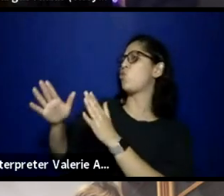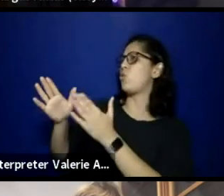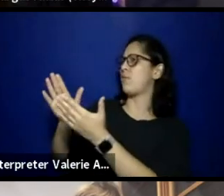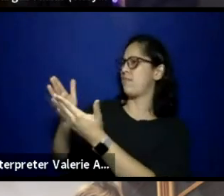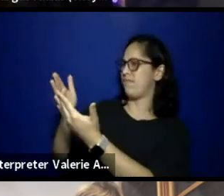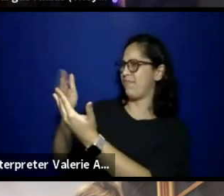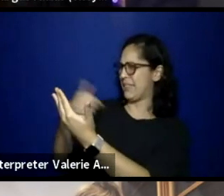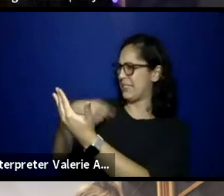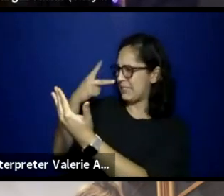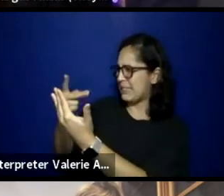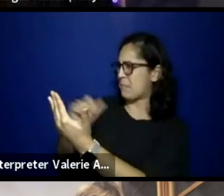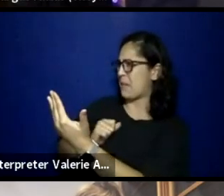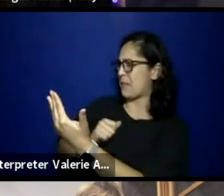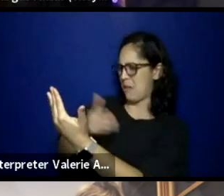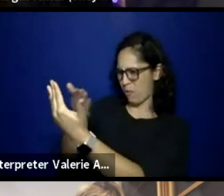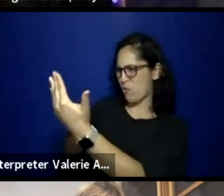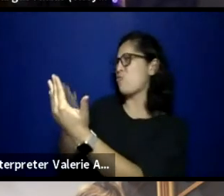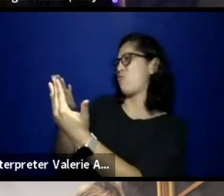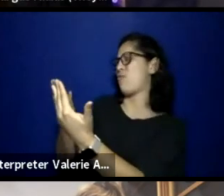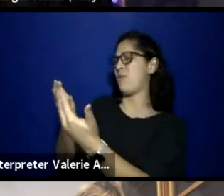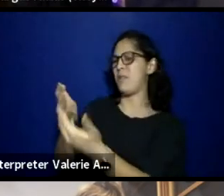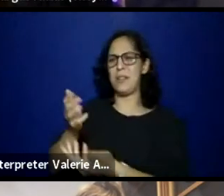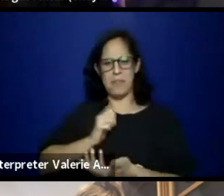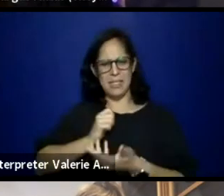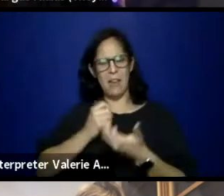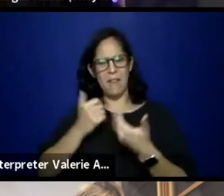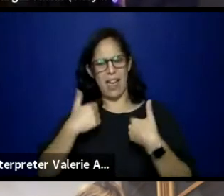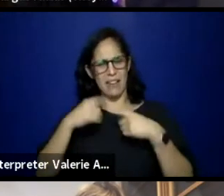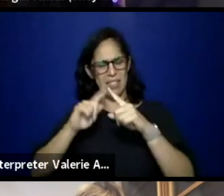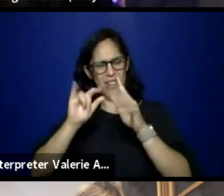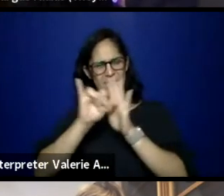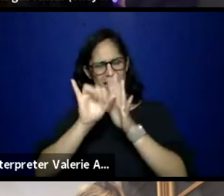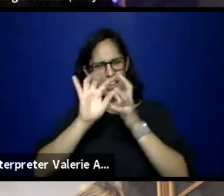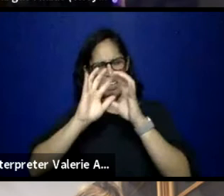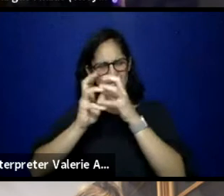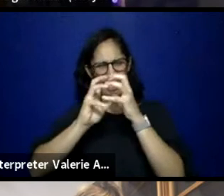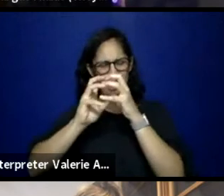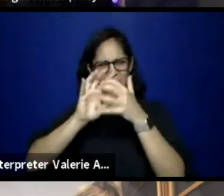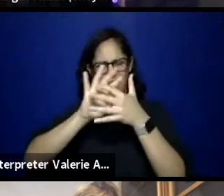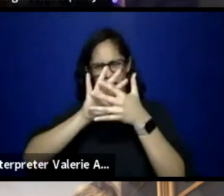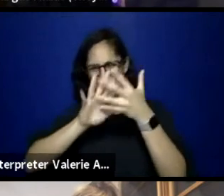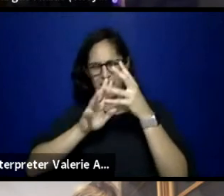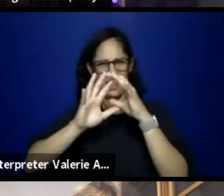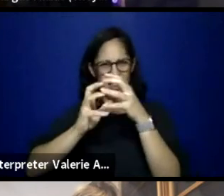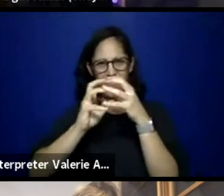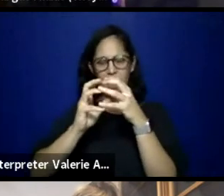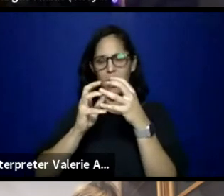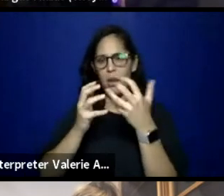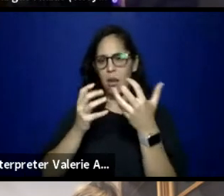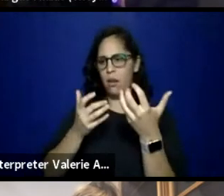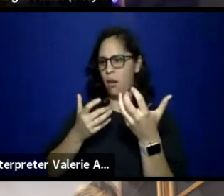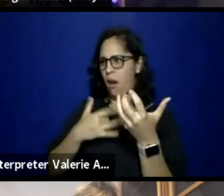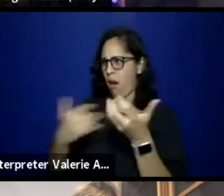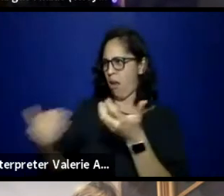who is at many different intersections, and when I am with some of my fellow ITM members,